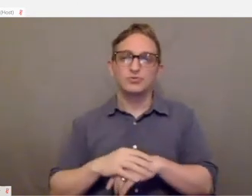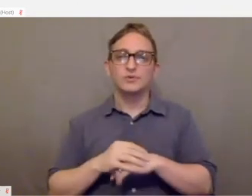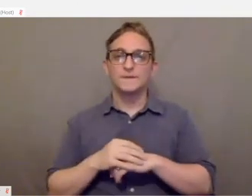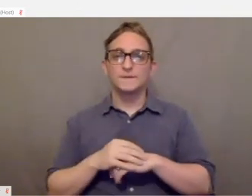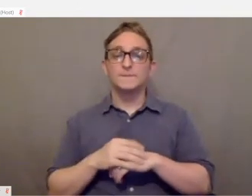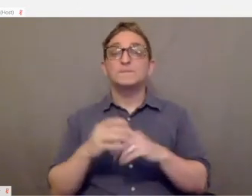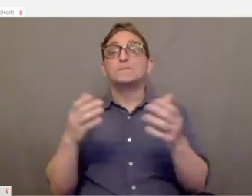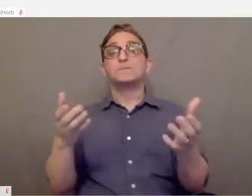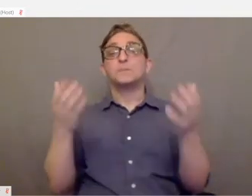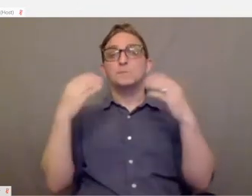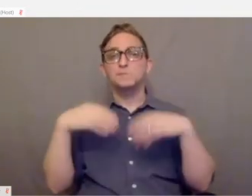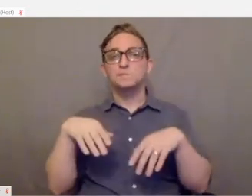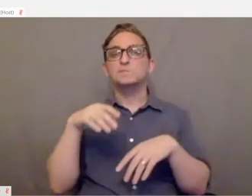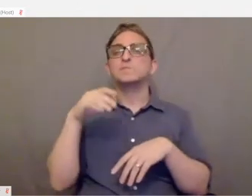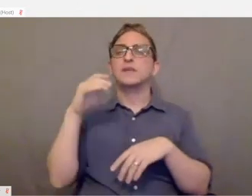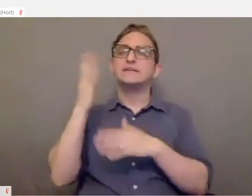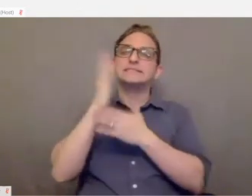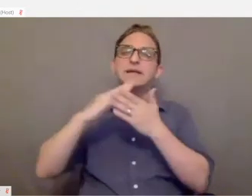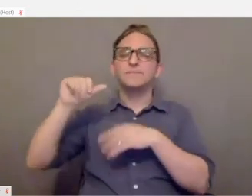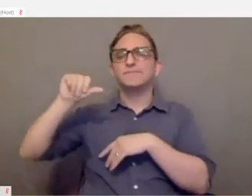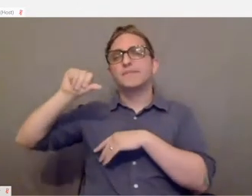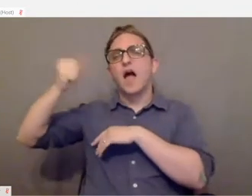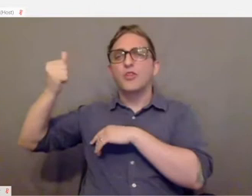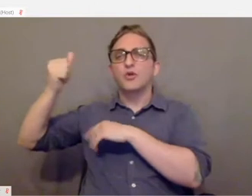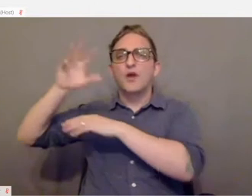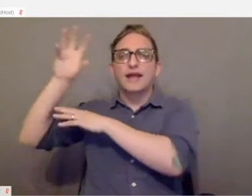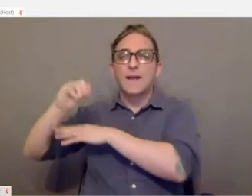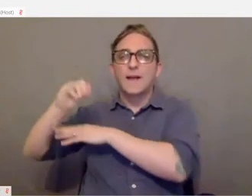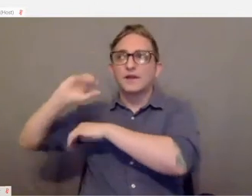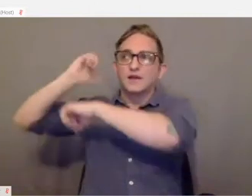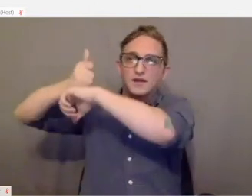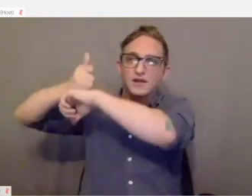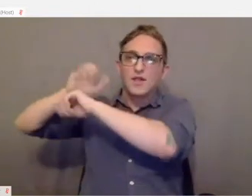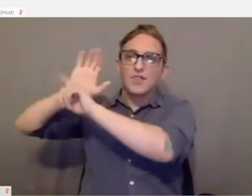Moving on to some third‑party solutions. The Xbox adaptive controller.